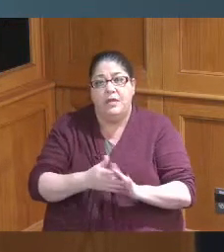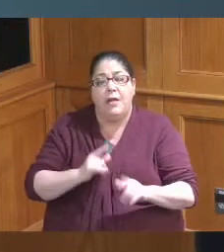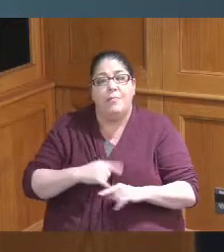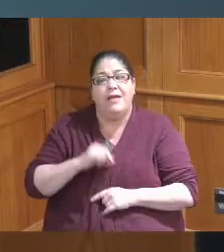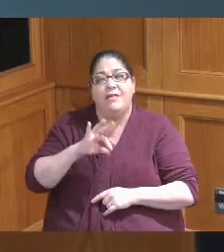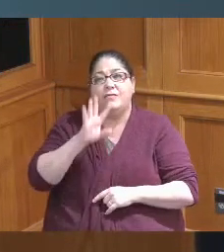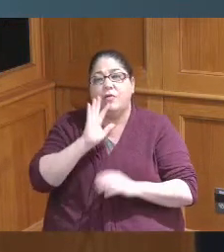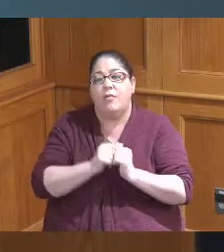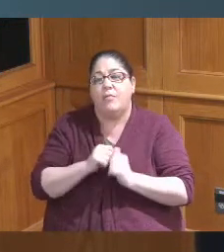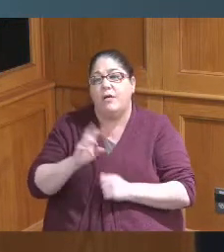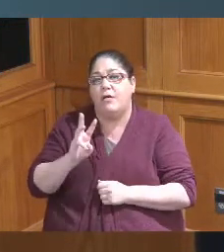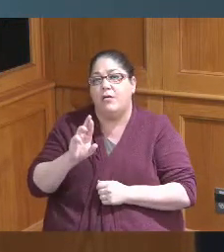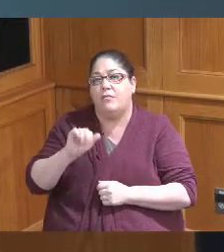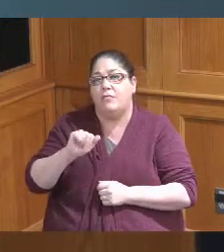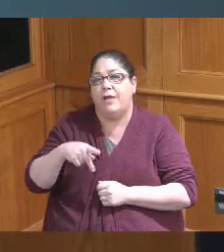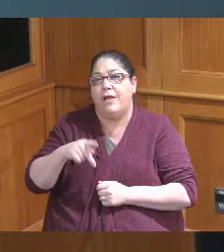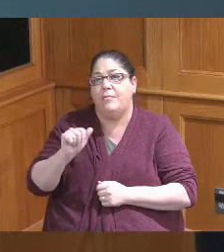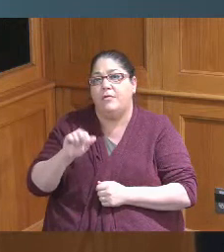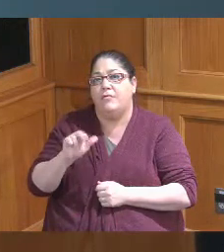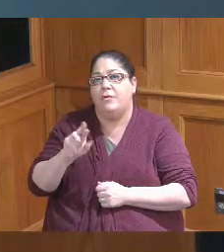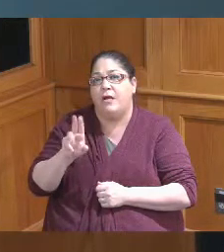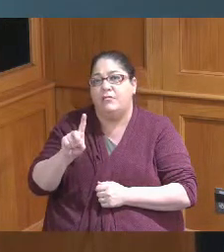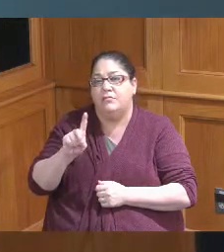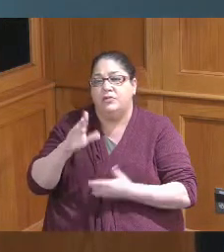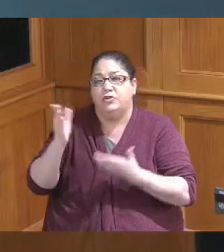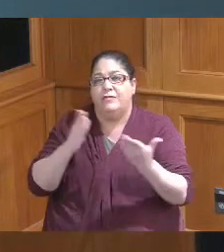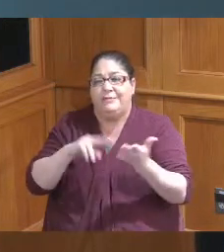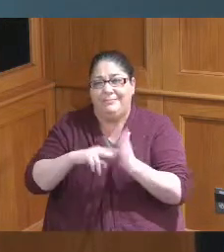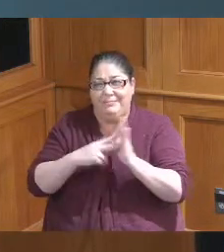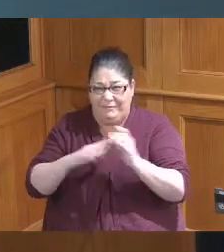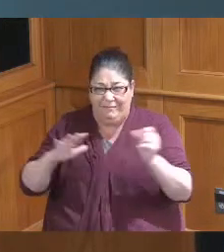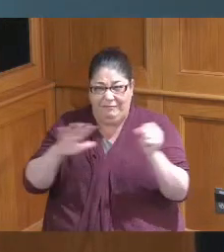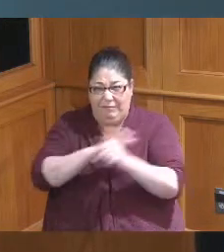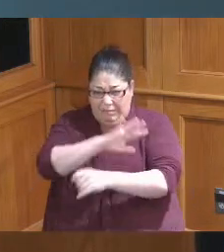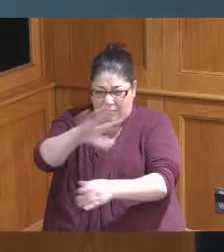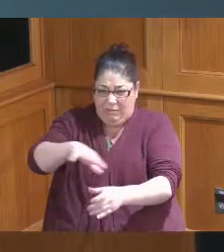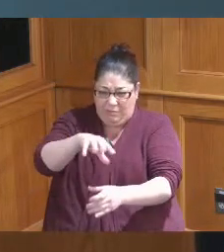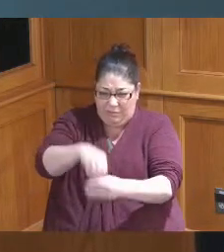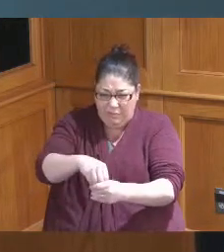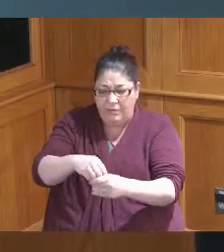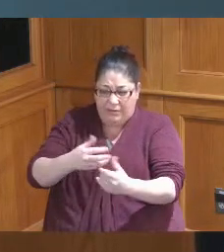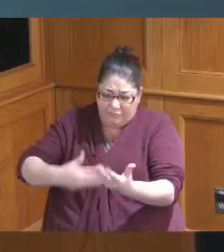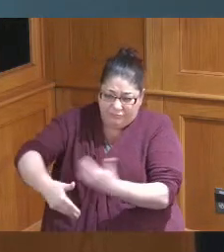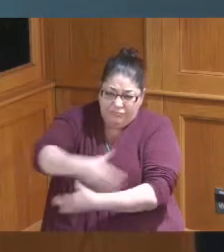Services I want to make sure we're taking the full list of opportunity I don't know